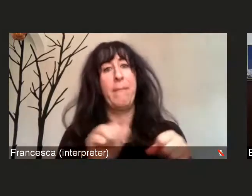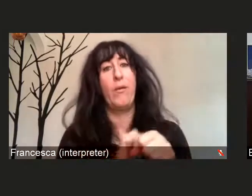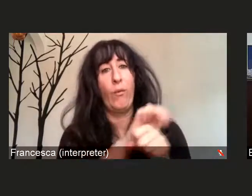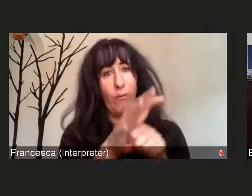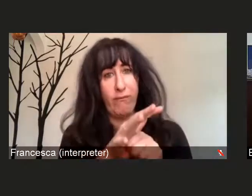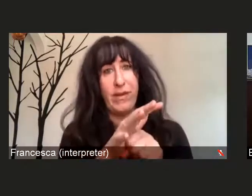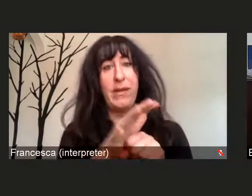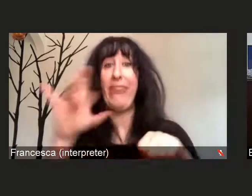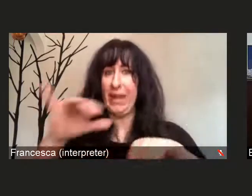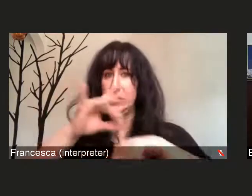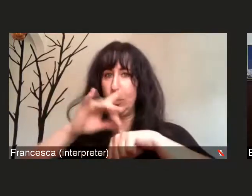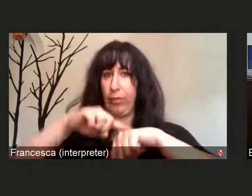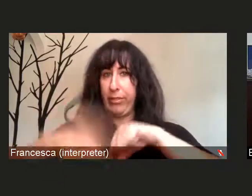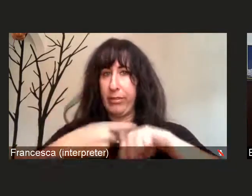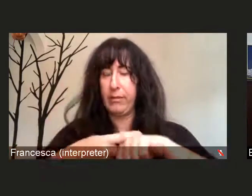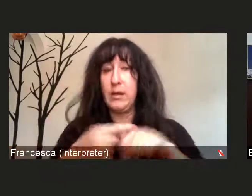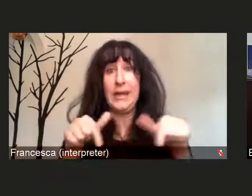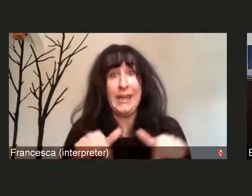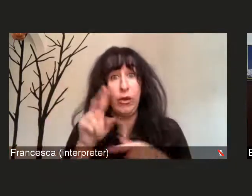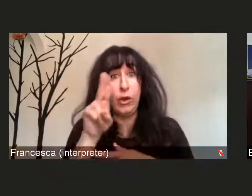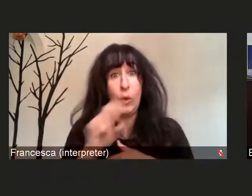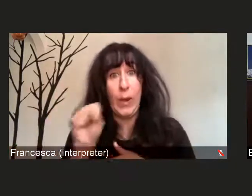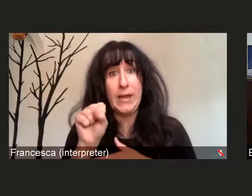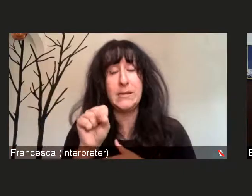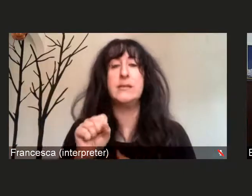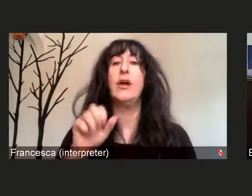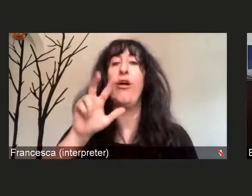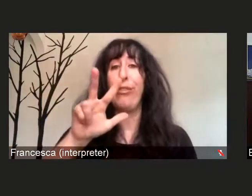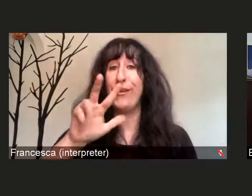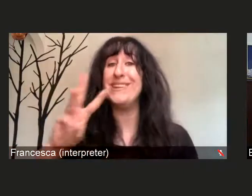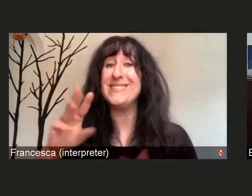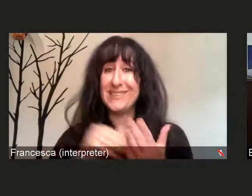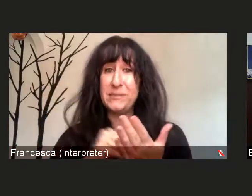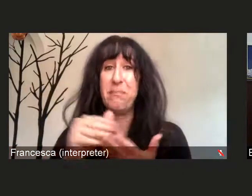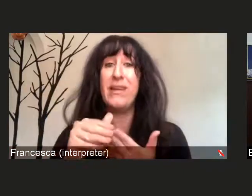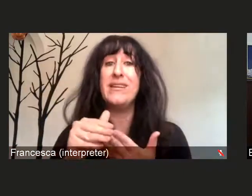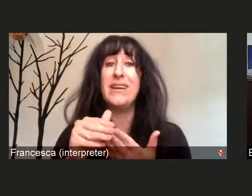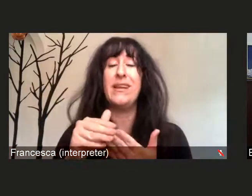We have had a total of 36 million from cases of COVID-19,